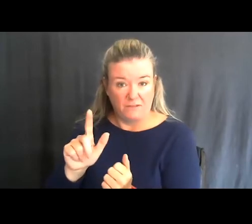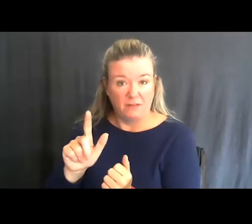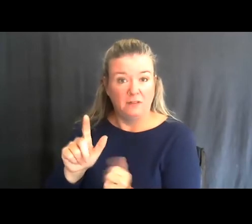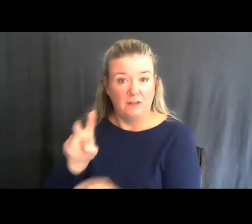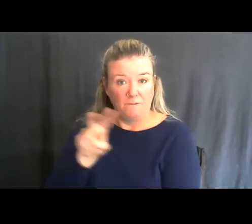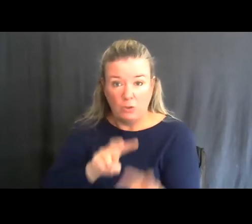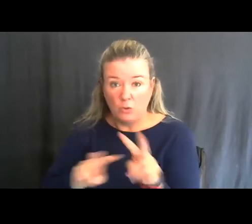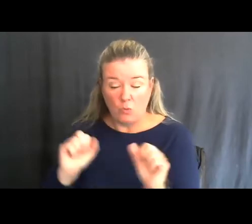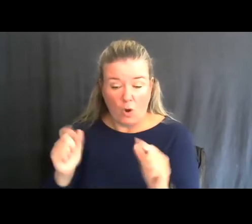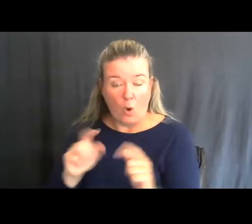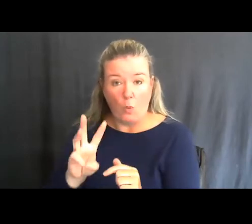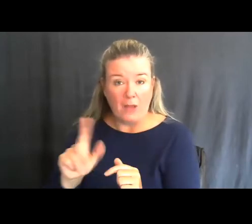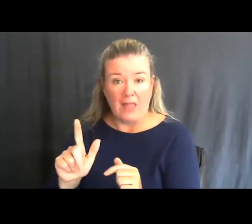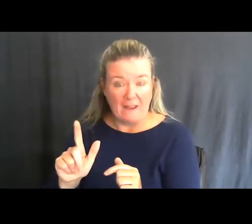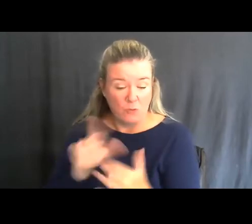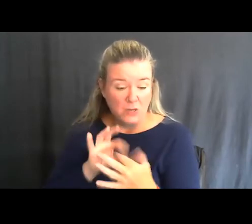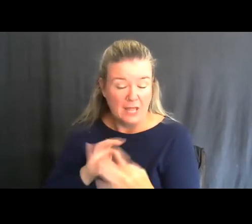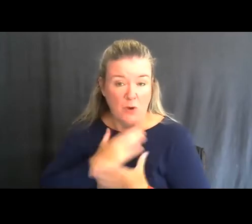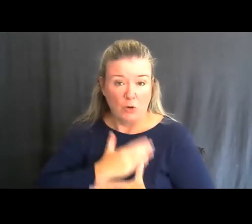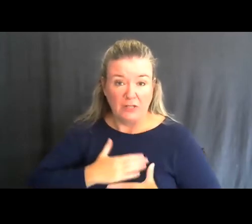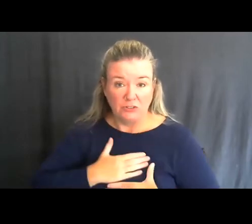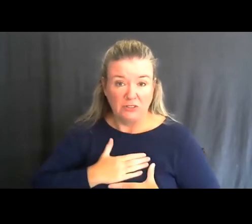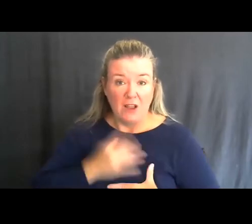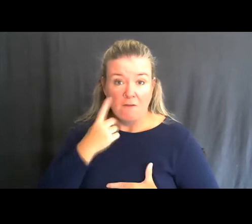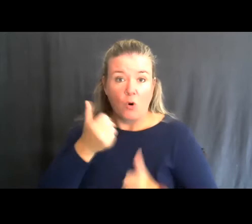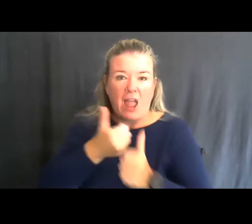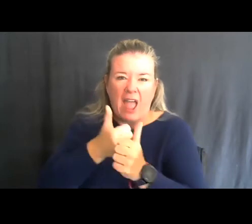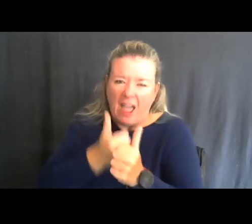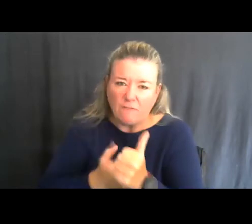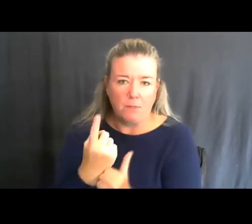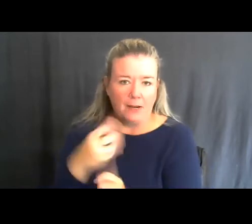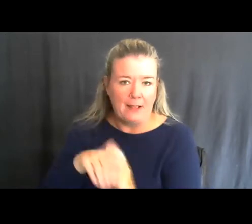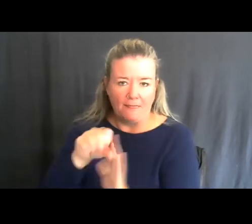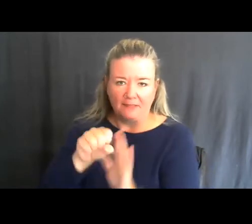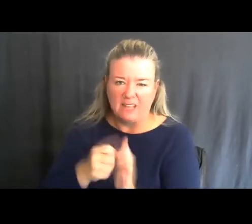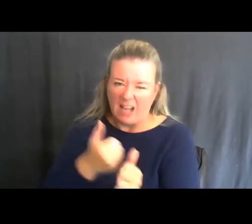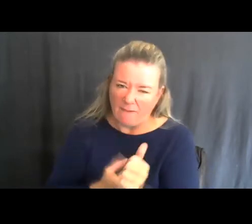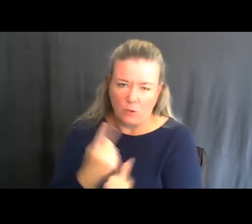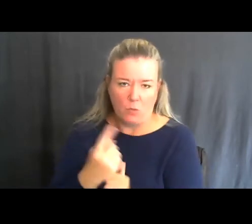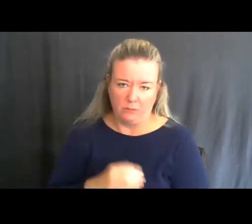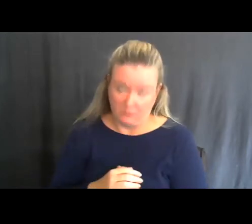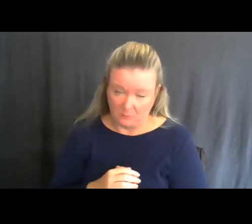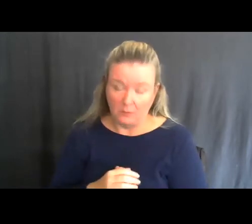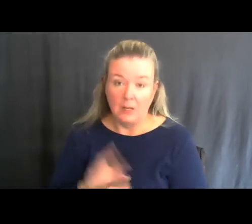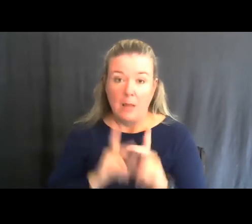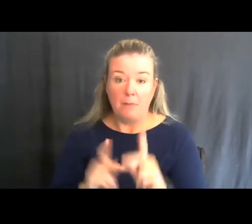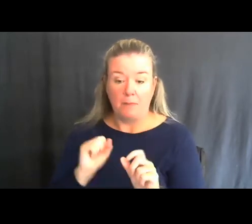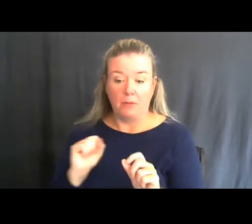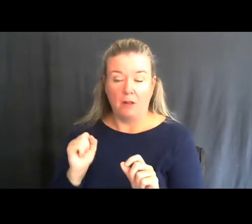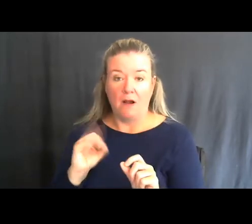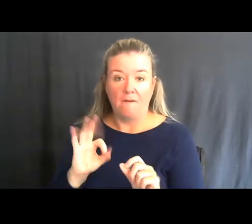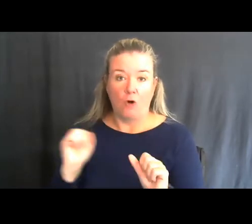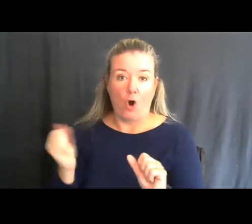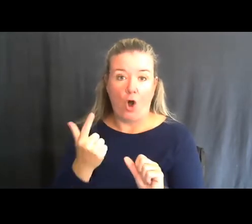wildlife-related recreation is for everybody of our state and people of all abilities and